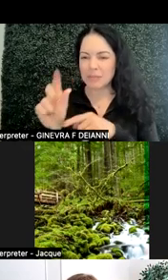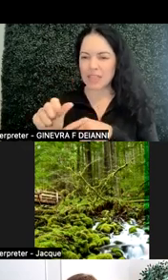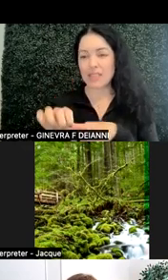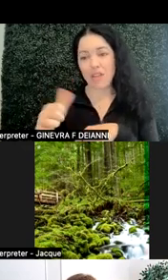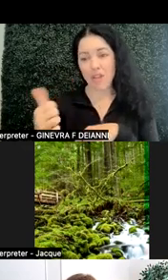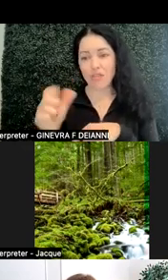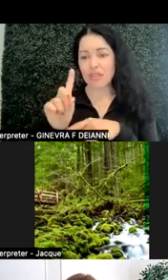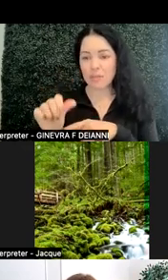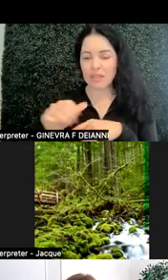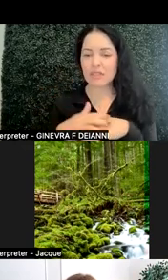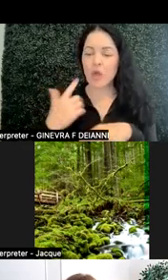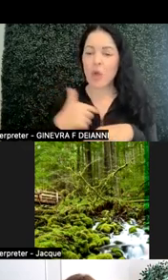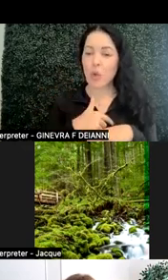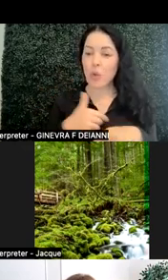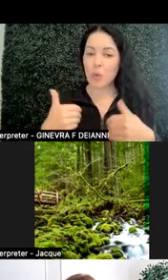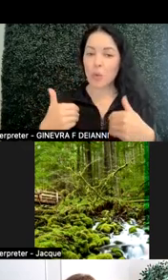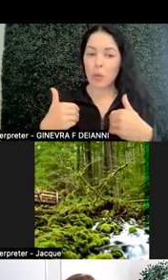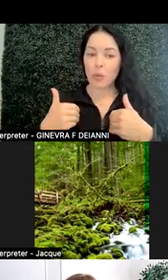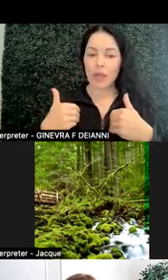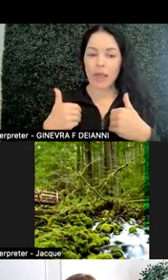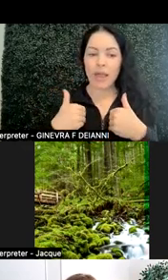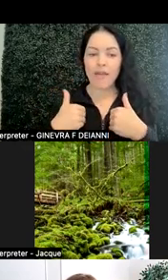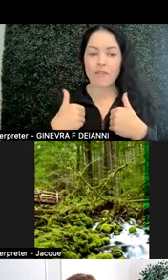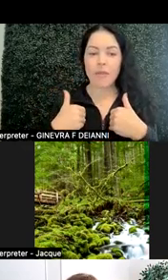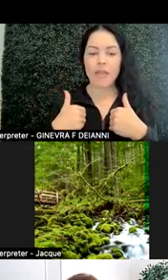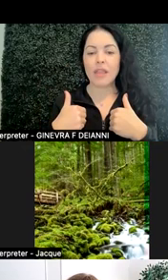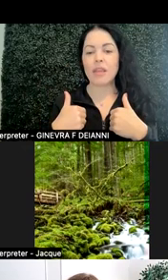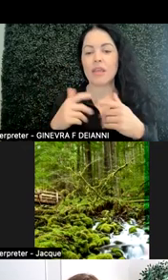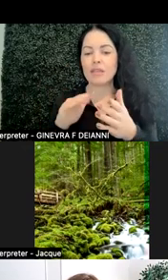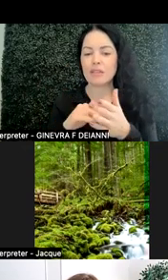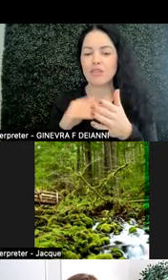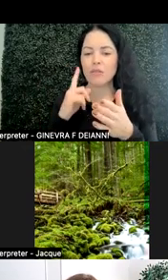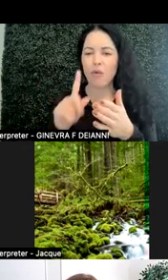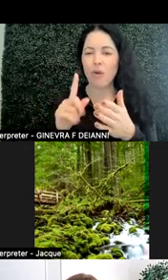We have been a youth said for roughly like 40 years.